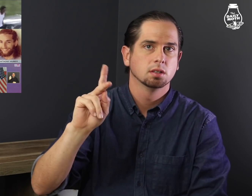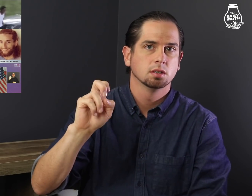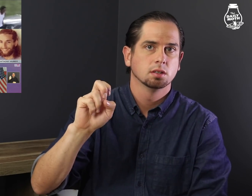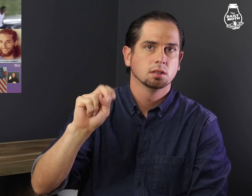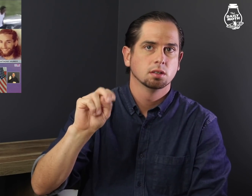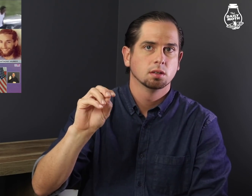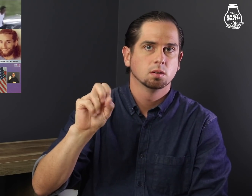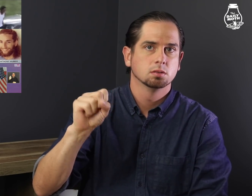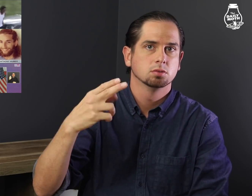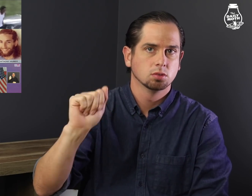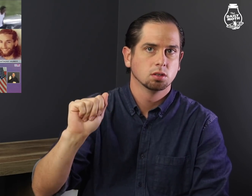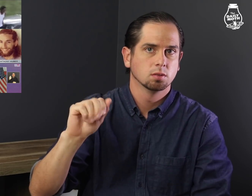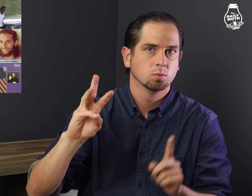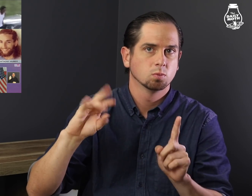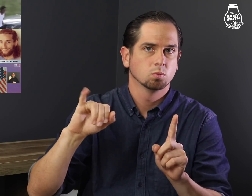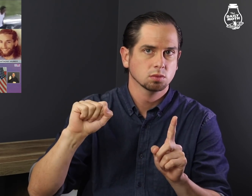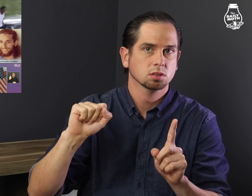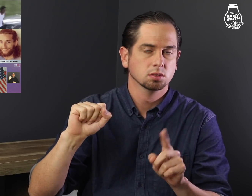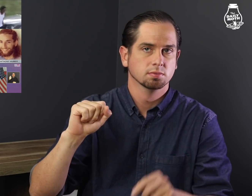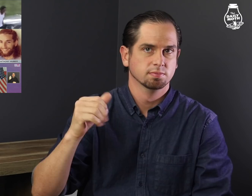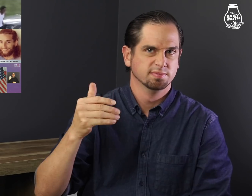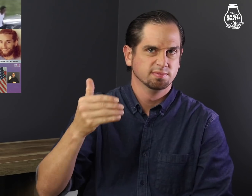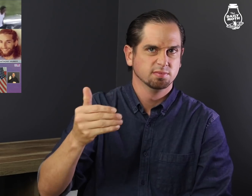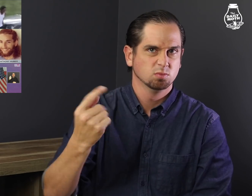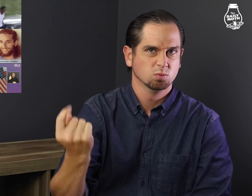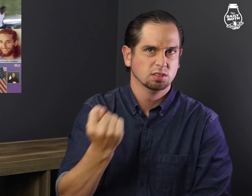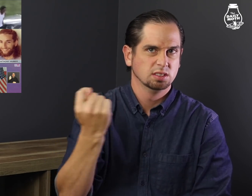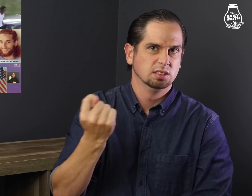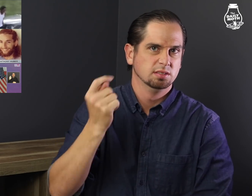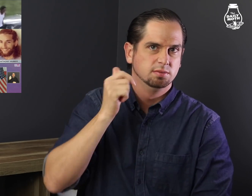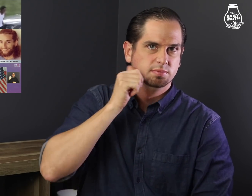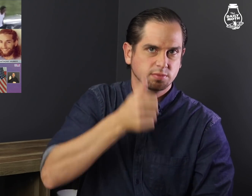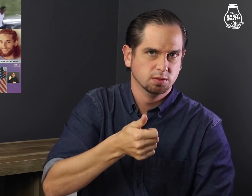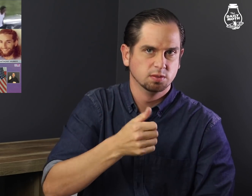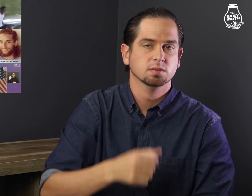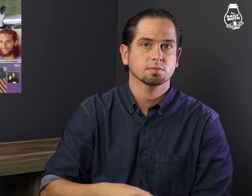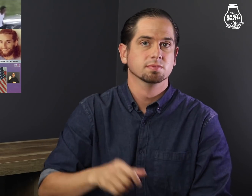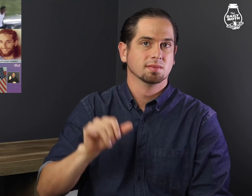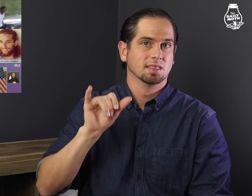Kenosha, Wisconsin on Tuesday.